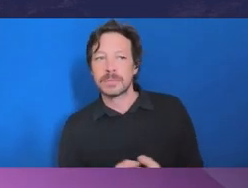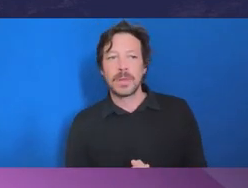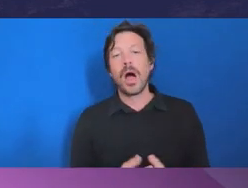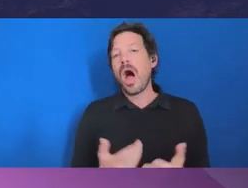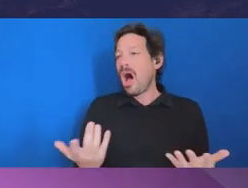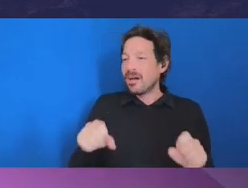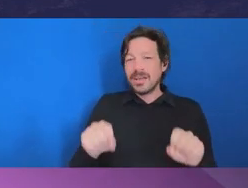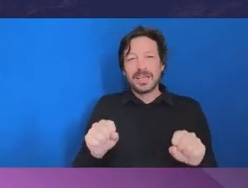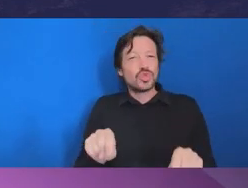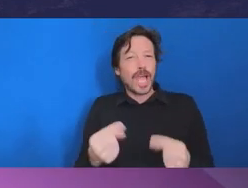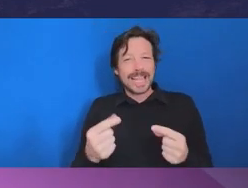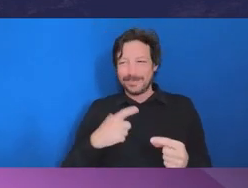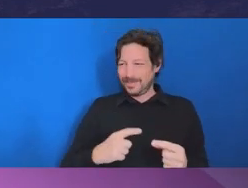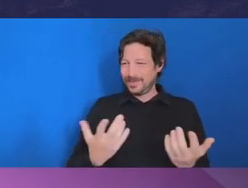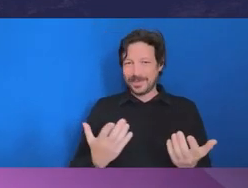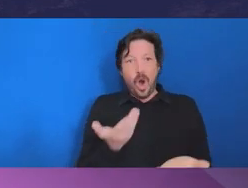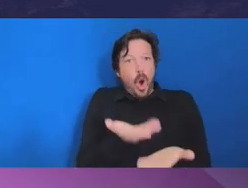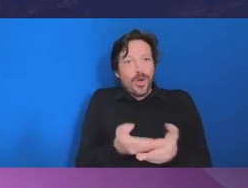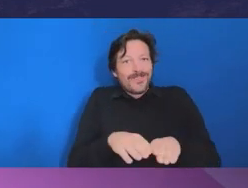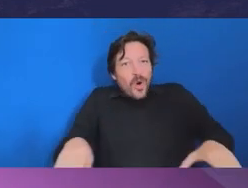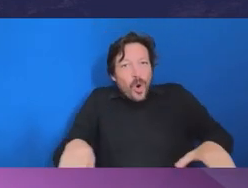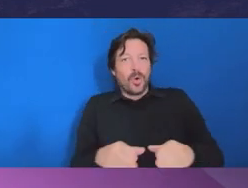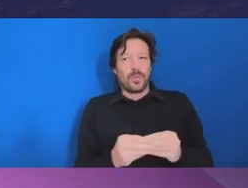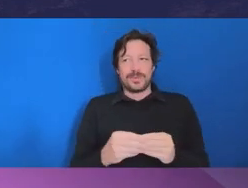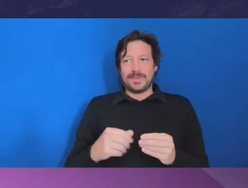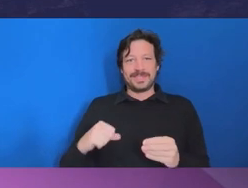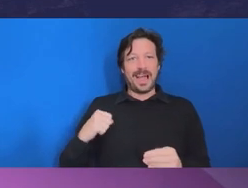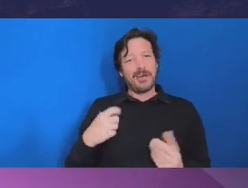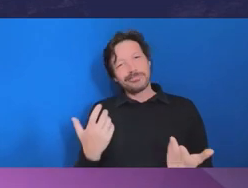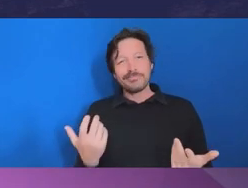And so, yeah, I think that you will agree it's quite challenging in trying